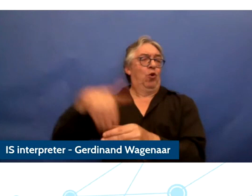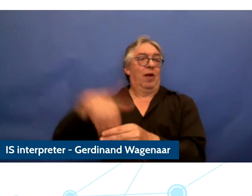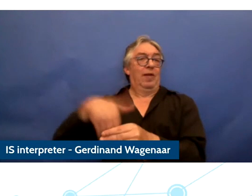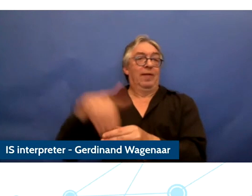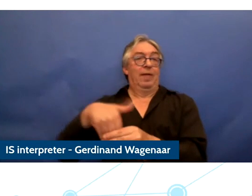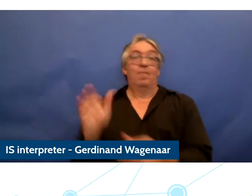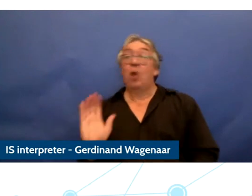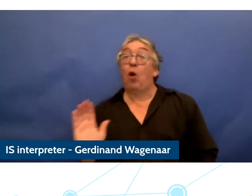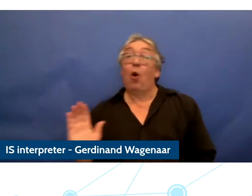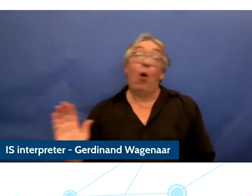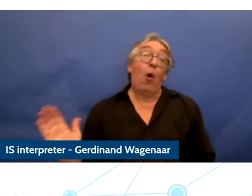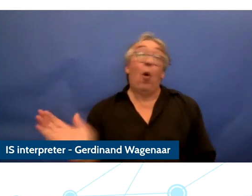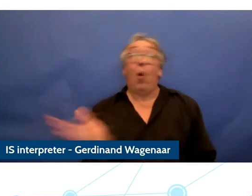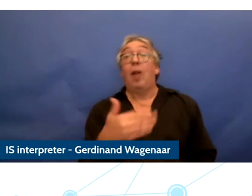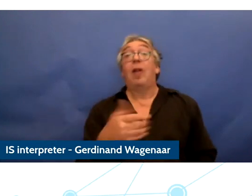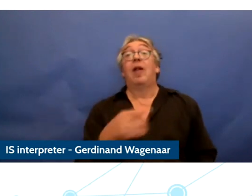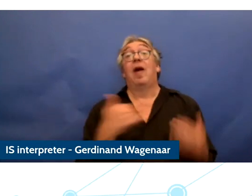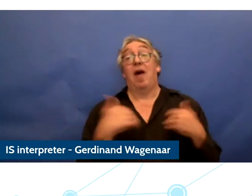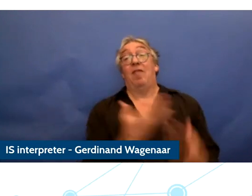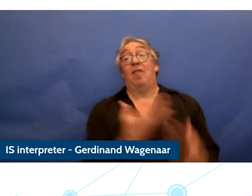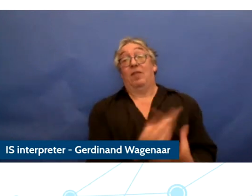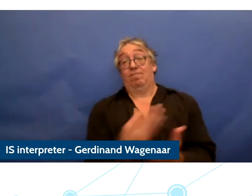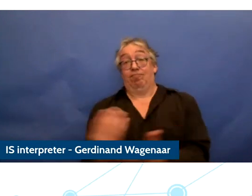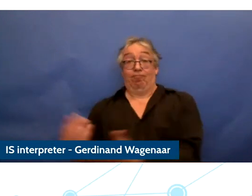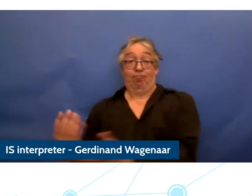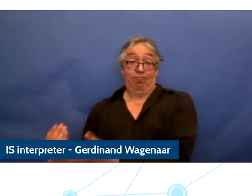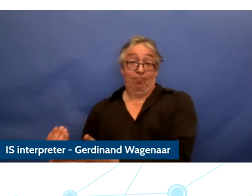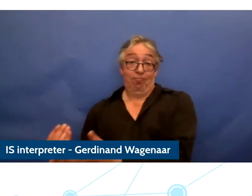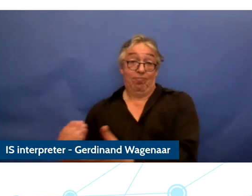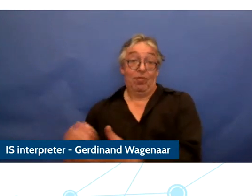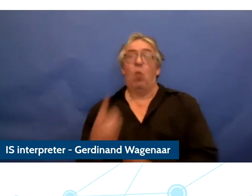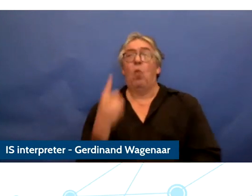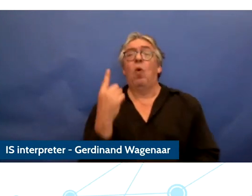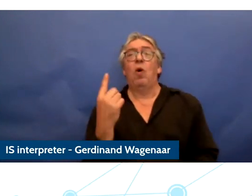out that all sessions will be recorded.